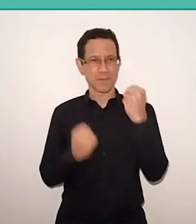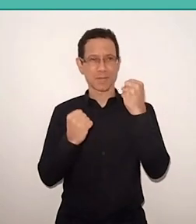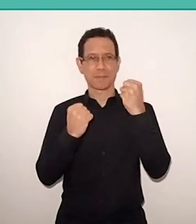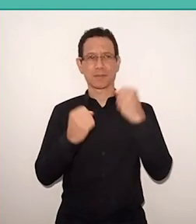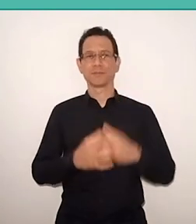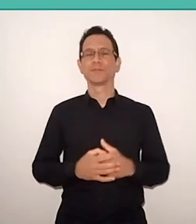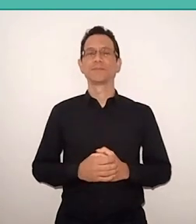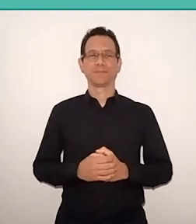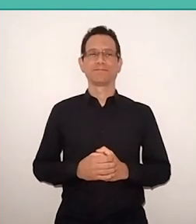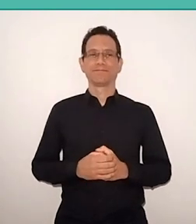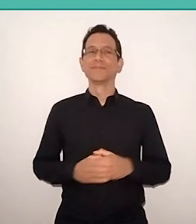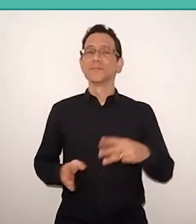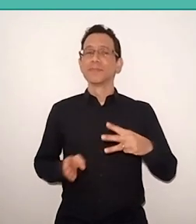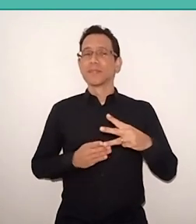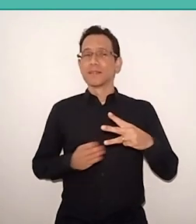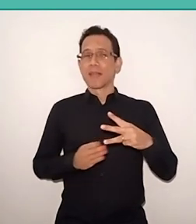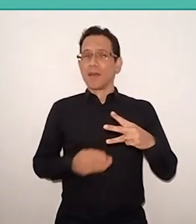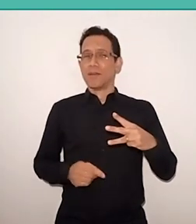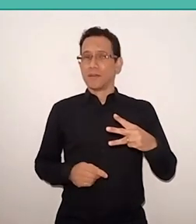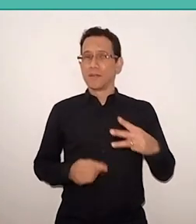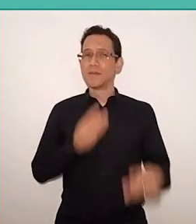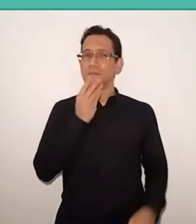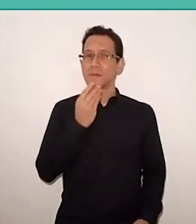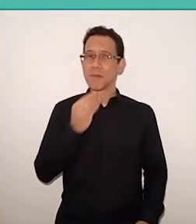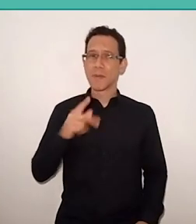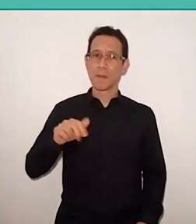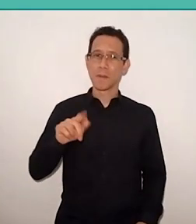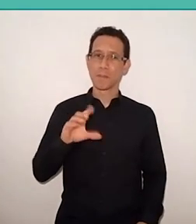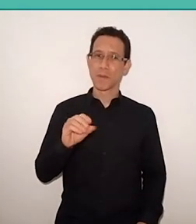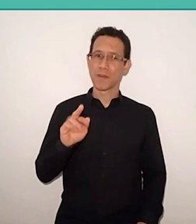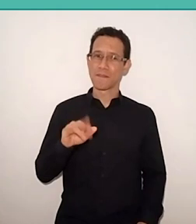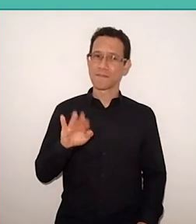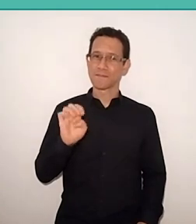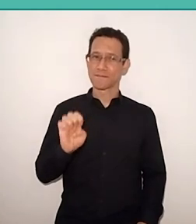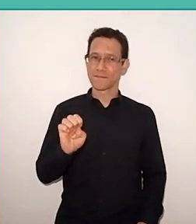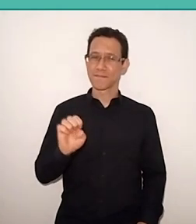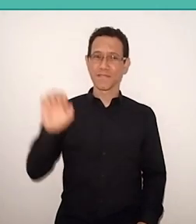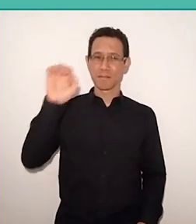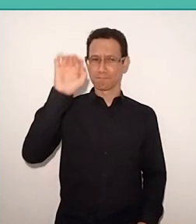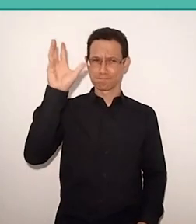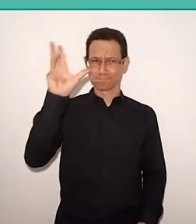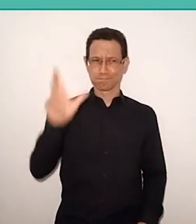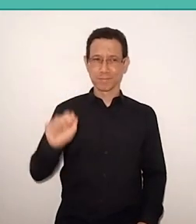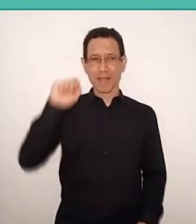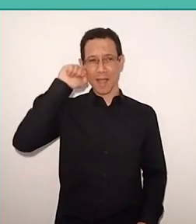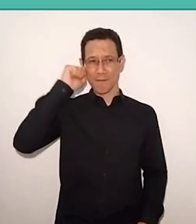Third point: Freire and Africa. Currently, I do a lot research on the African continent,